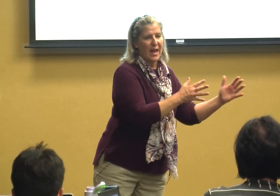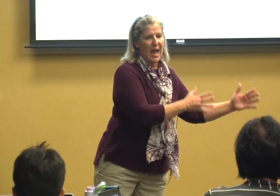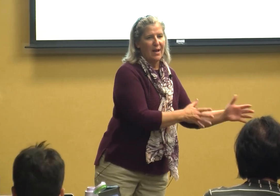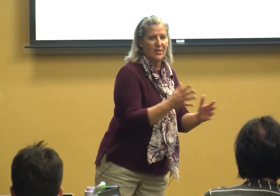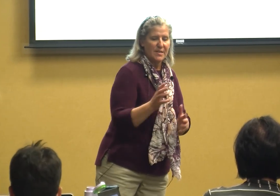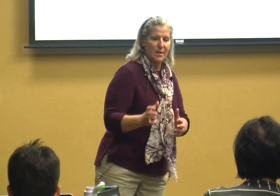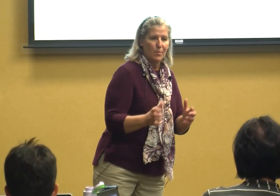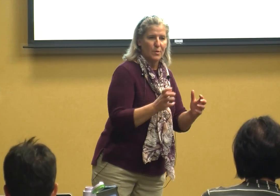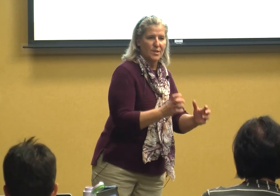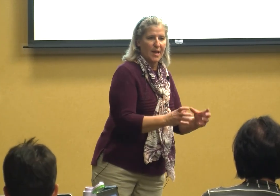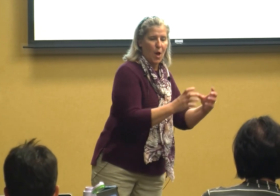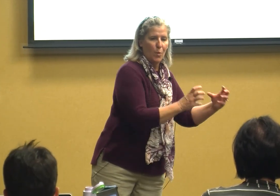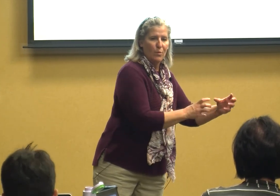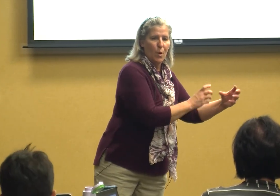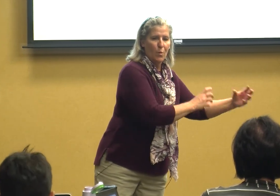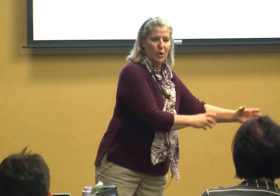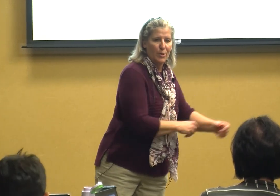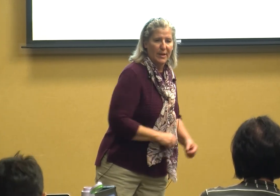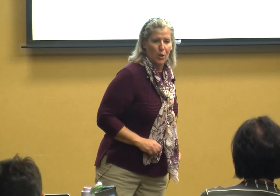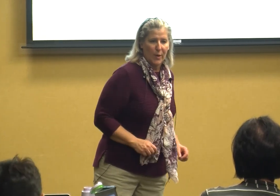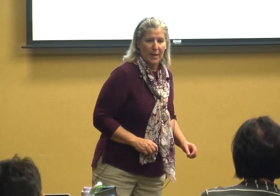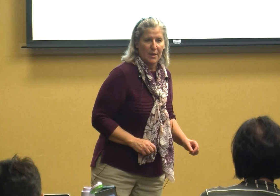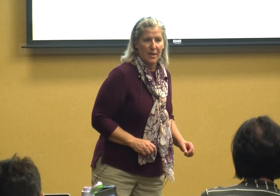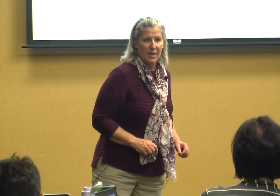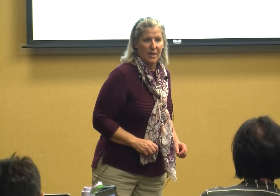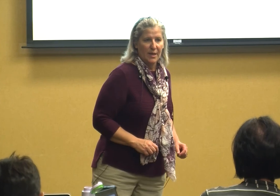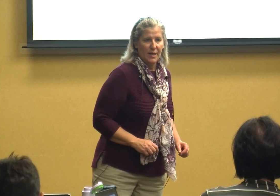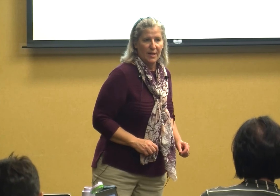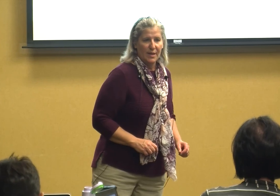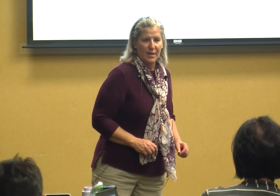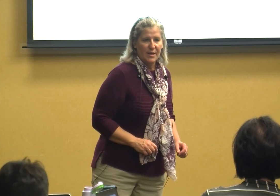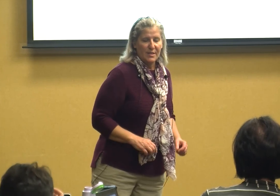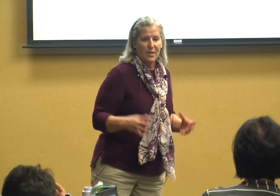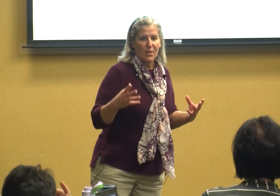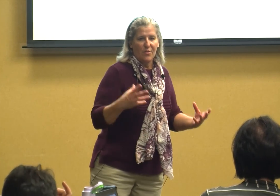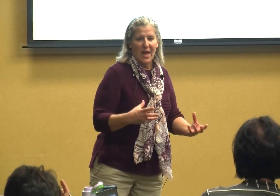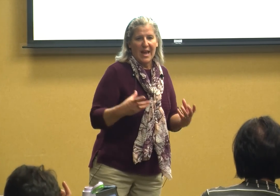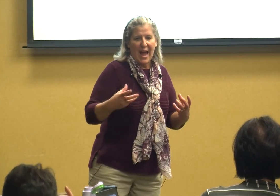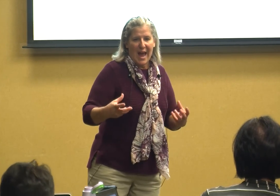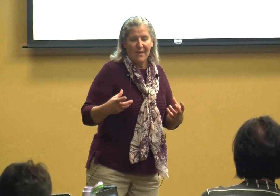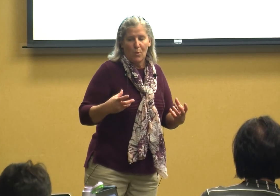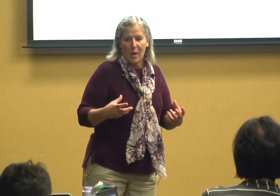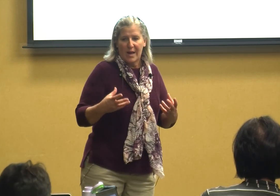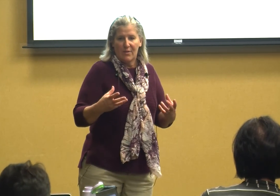have the symbols that go with what we're going to be doing so that they have a way of understanding